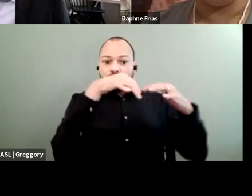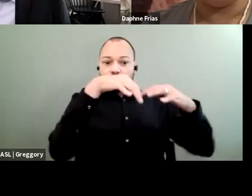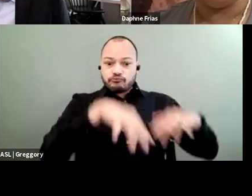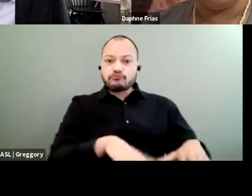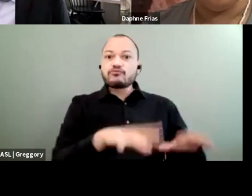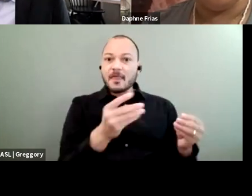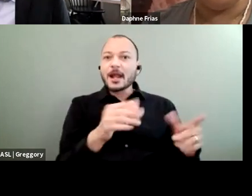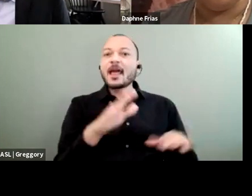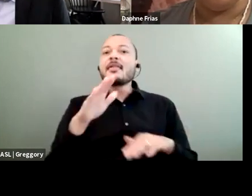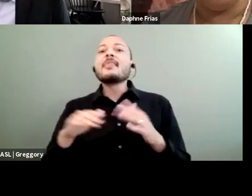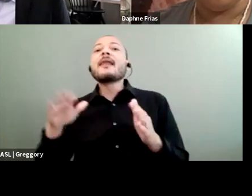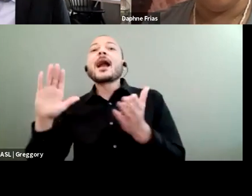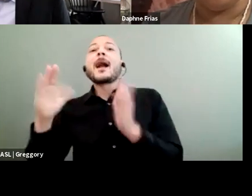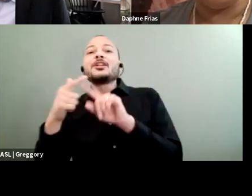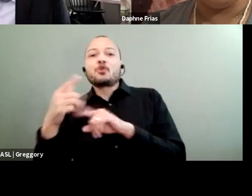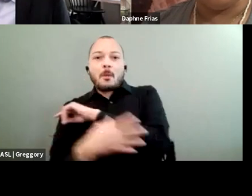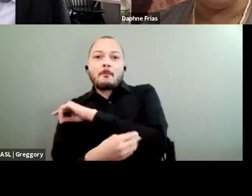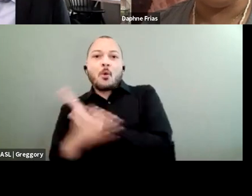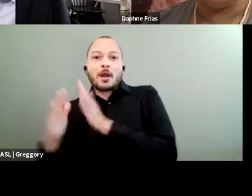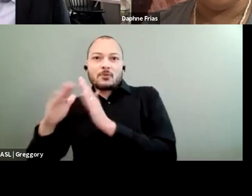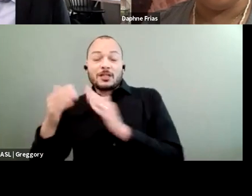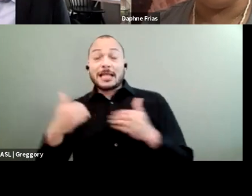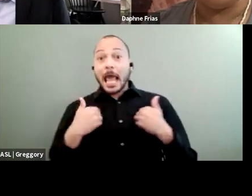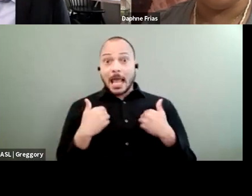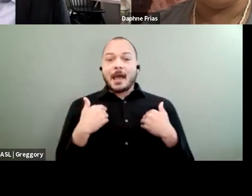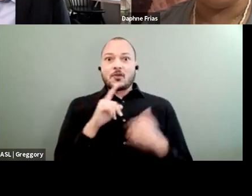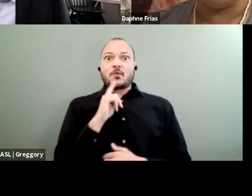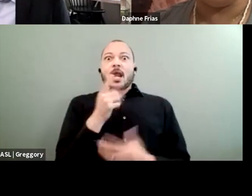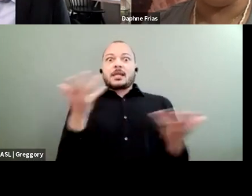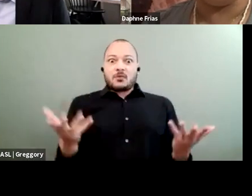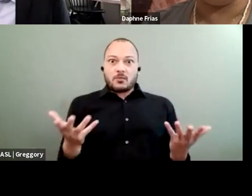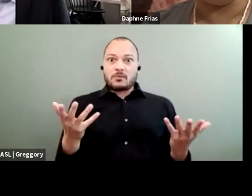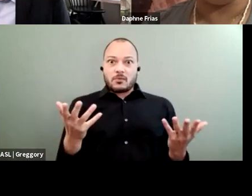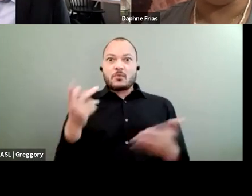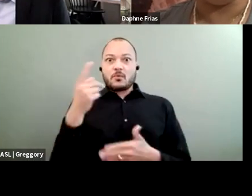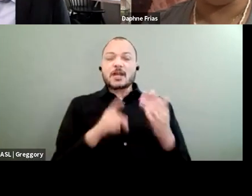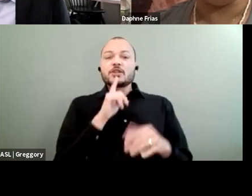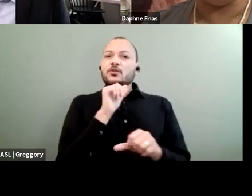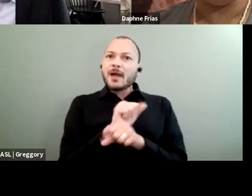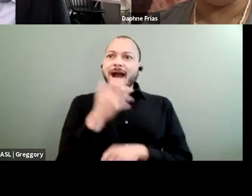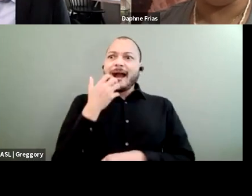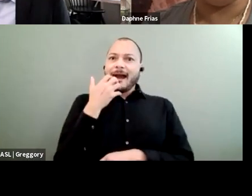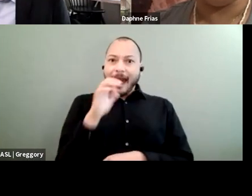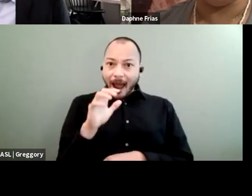And so, you have realities where it is quite literally hotter in poorer neighborhoods